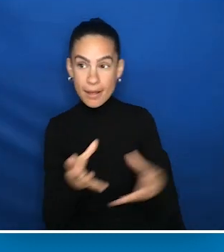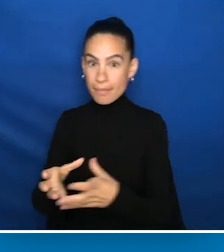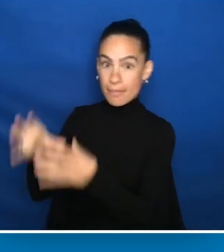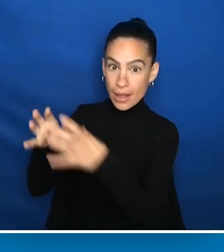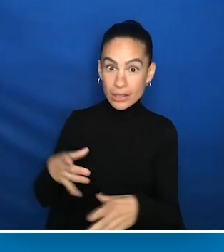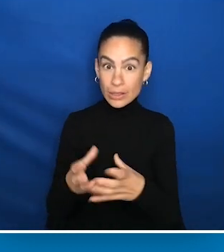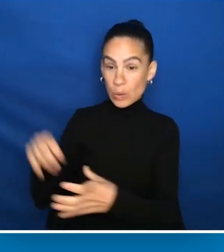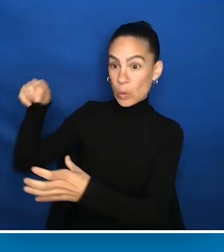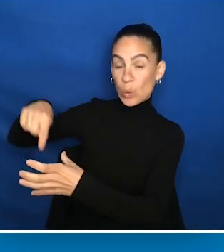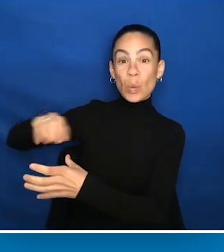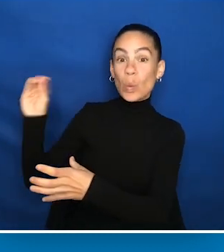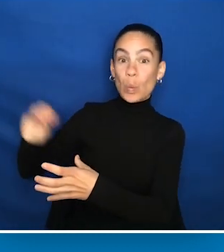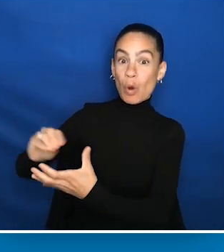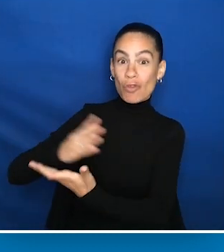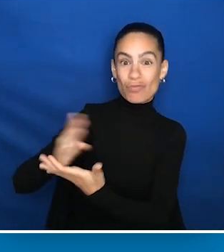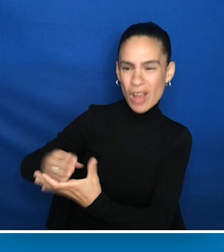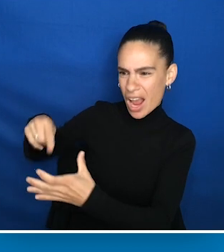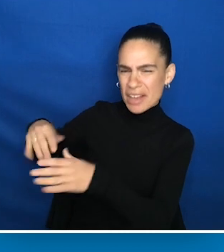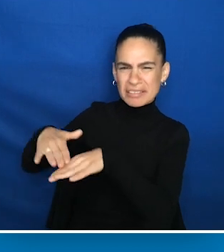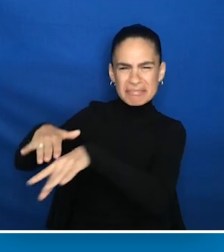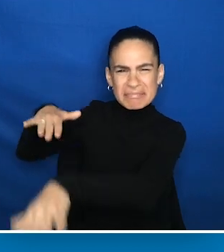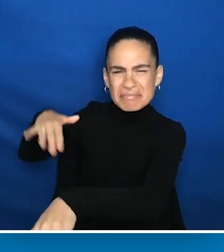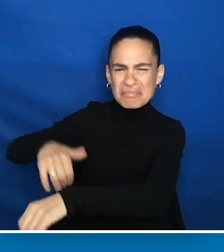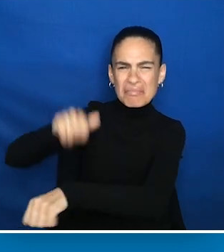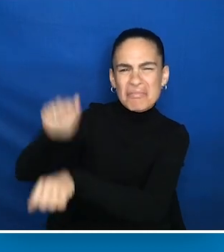that didn't have a crack, it was craggy and rocky and barren,